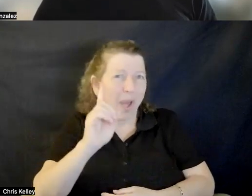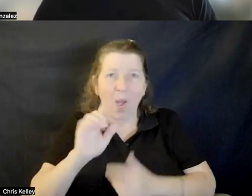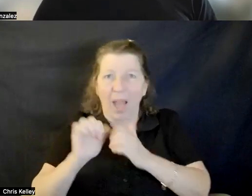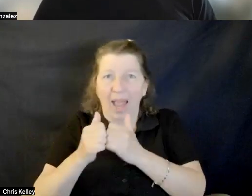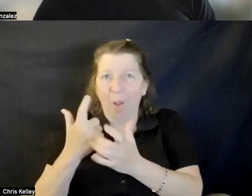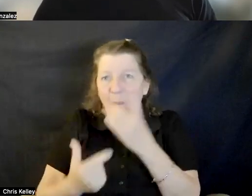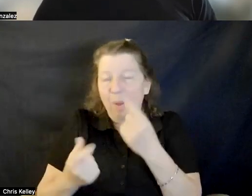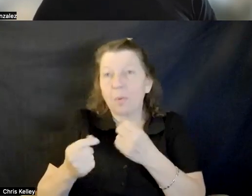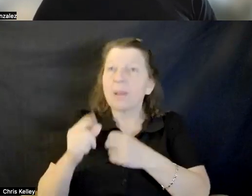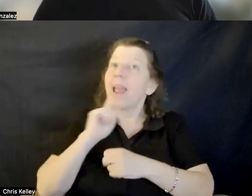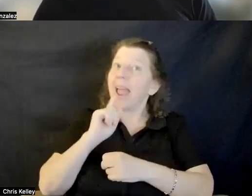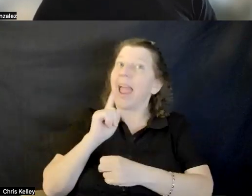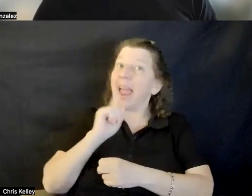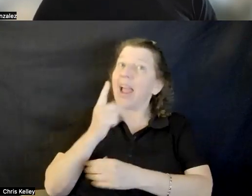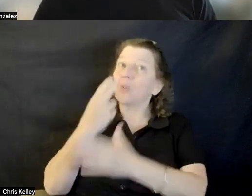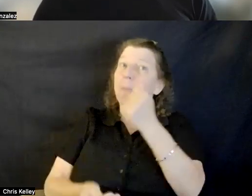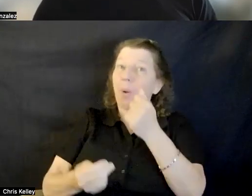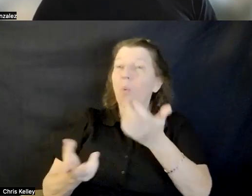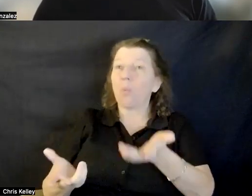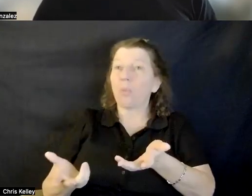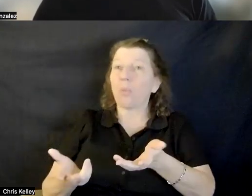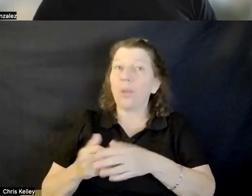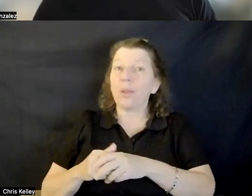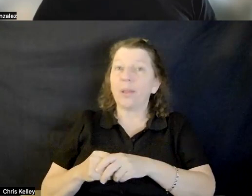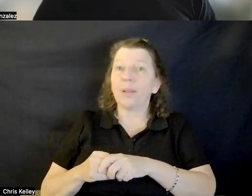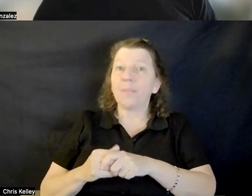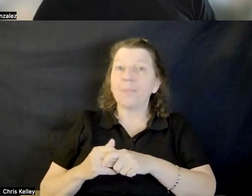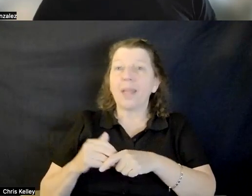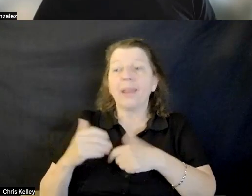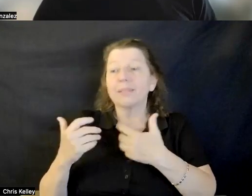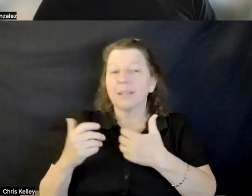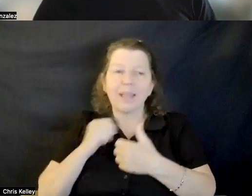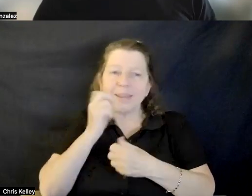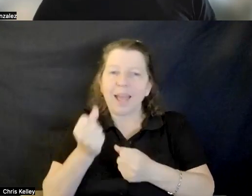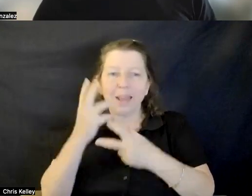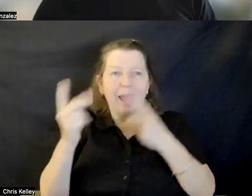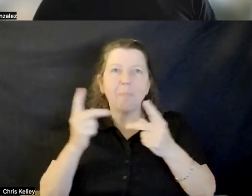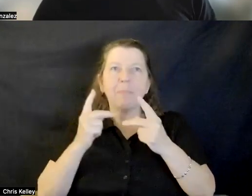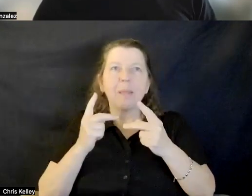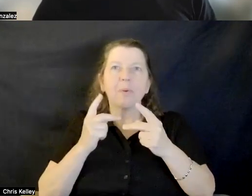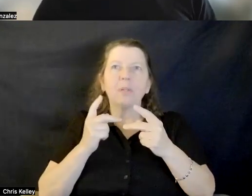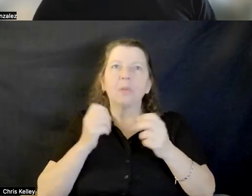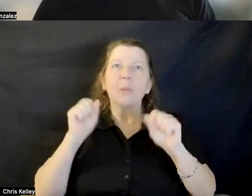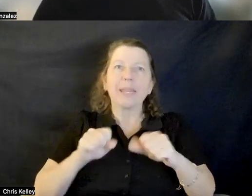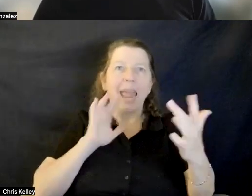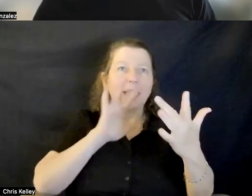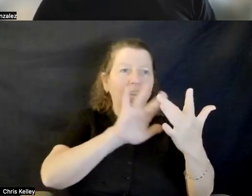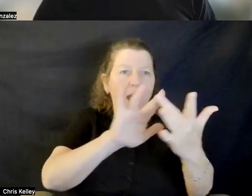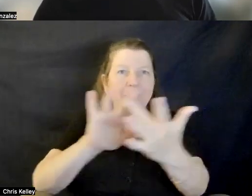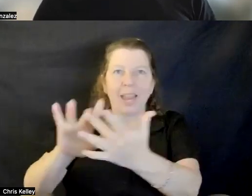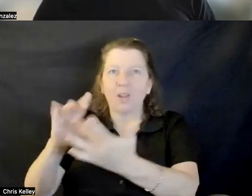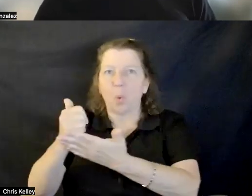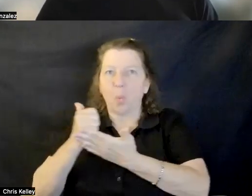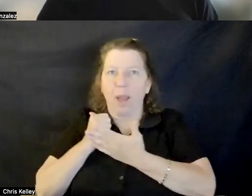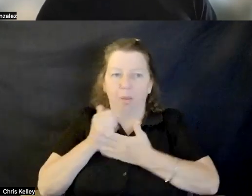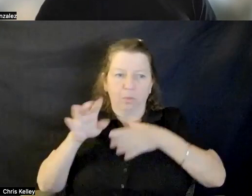IT IS BOTH. NOT HAVING A LOT OF PEOPLE TO TALK TO IN THIS SPACE WHO CAN OFTENTIMES